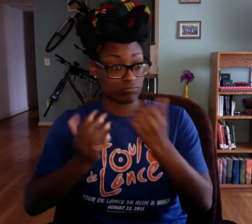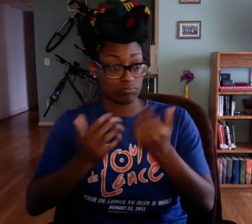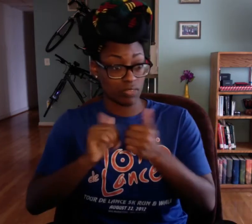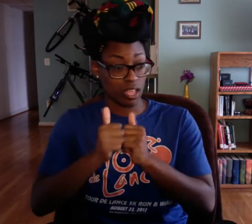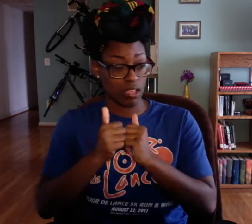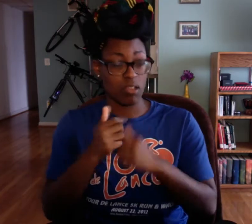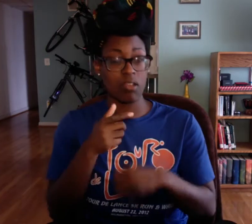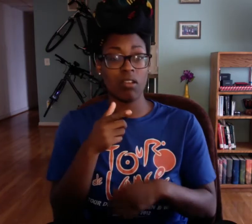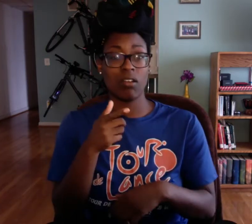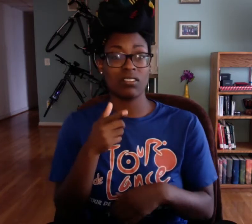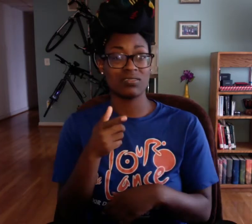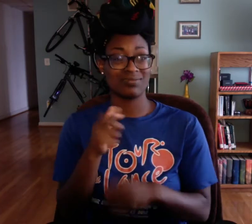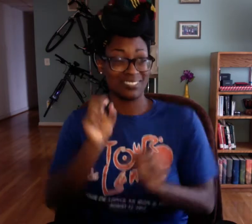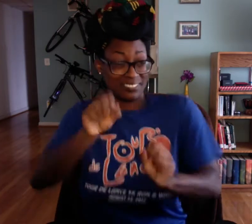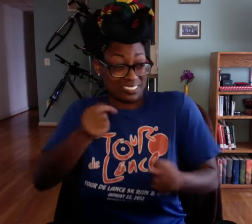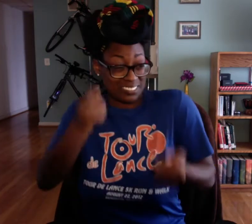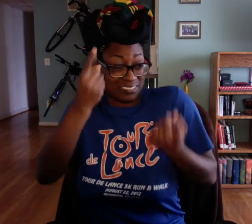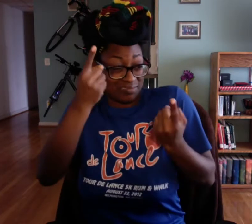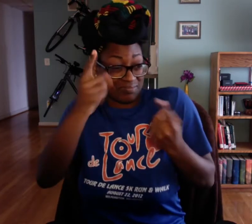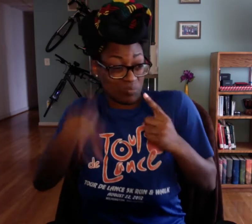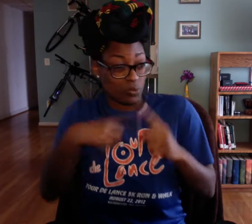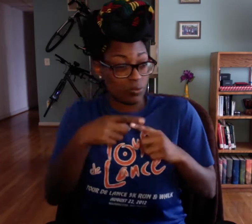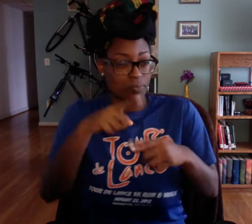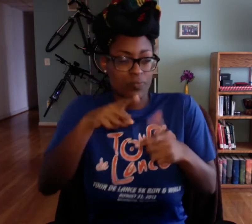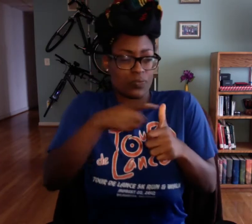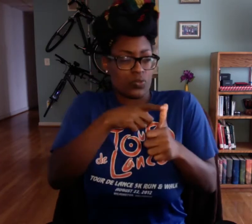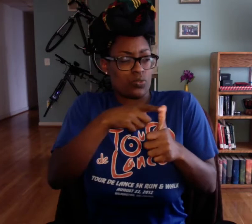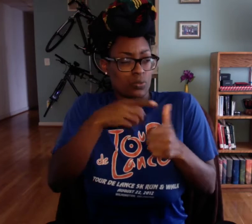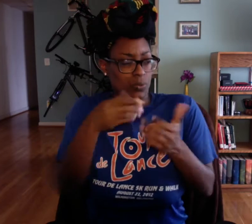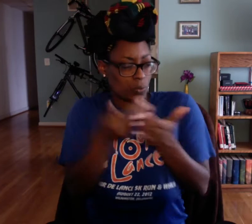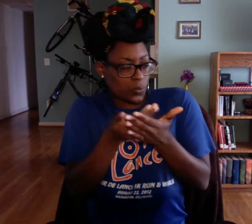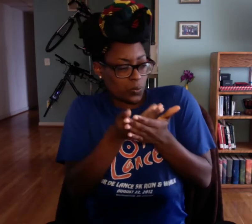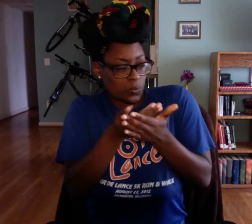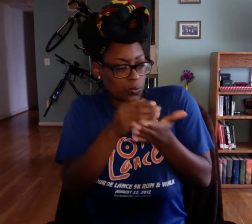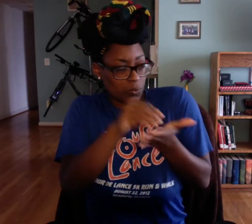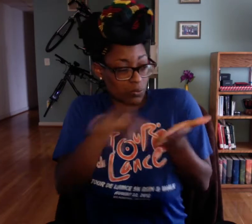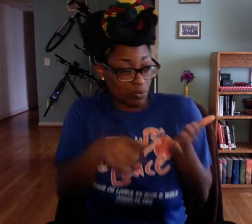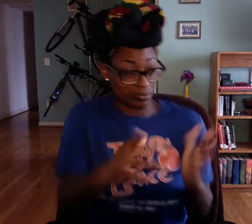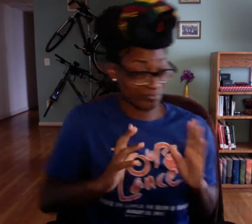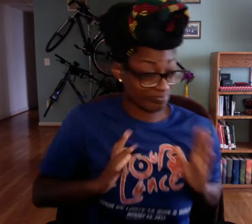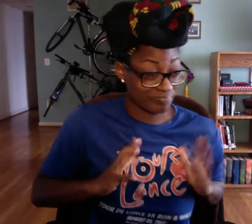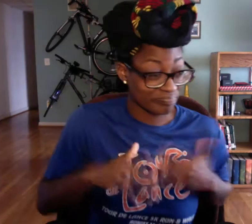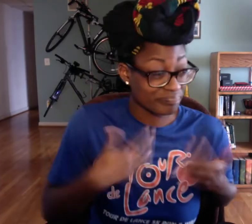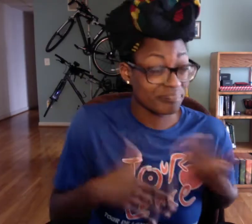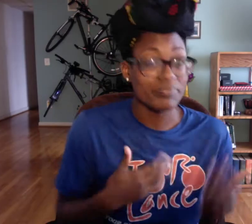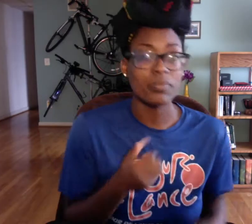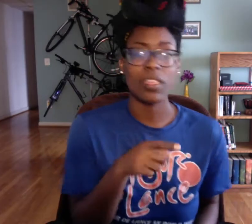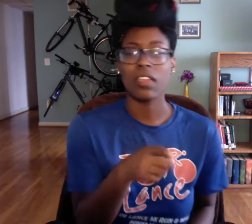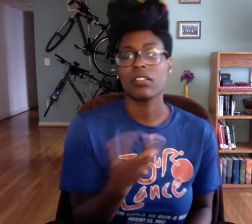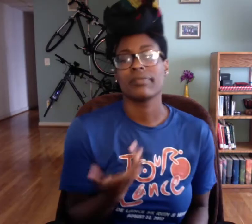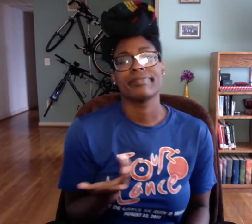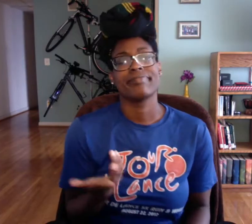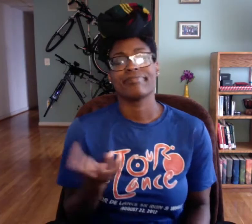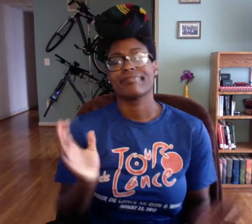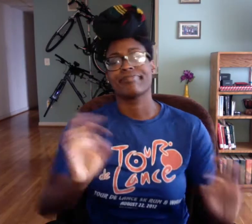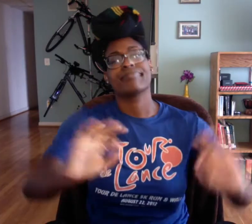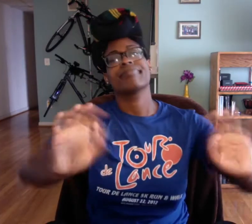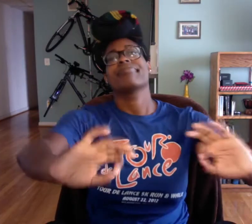are they gonna teach in sign language, are they gonna teach in English? Did you understand them when you were a newww student, just got into the program.. how did